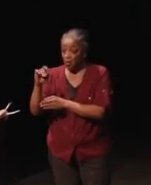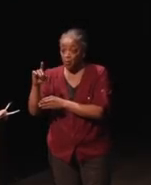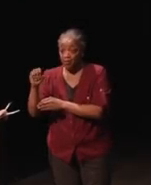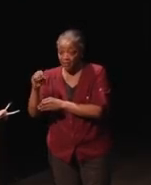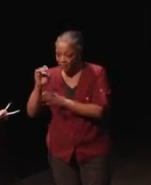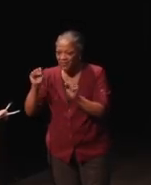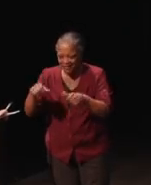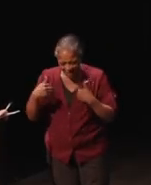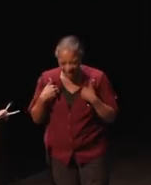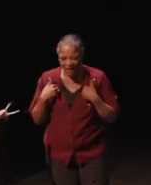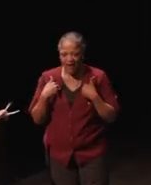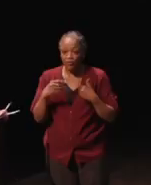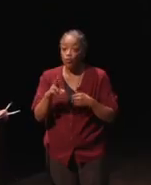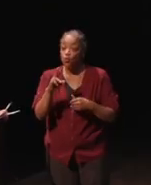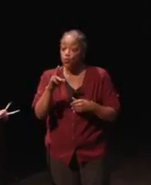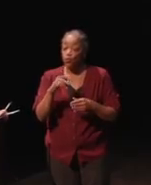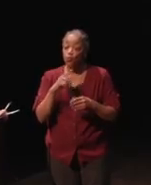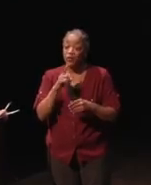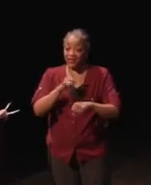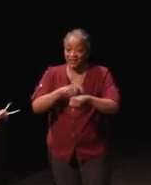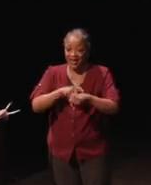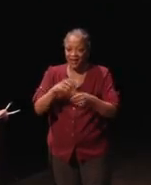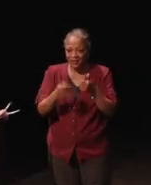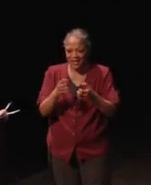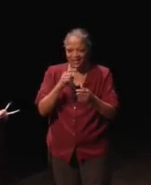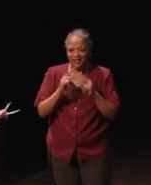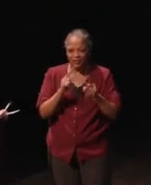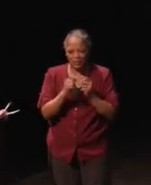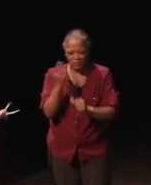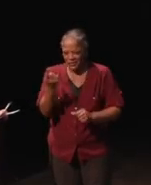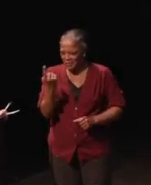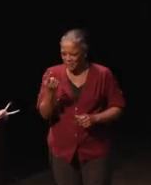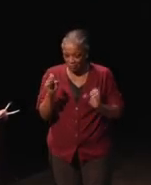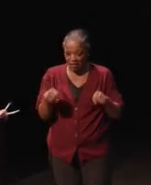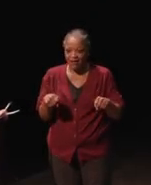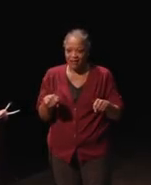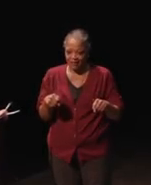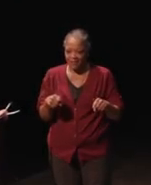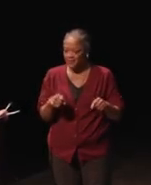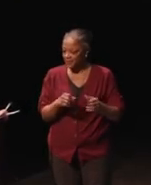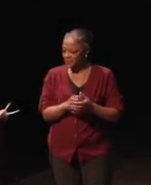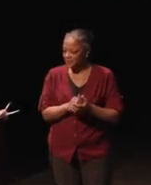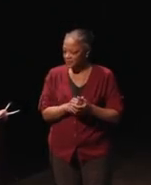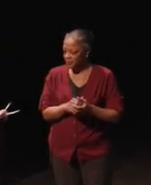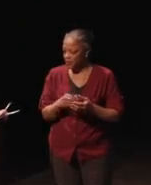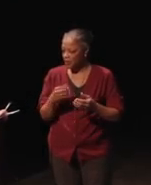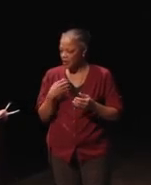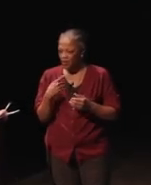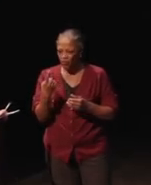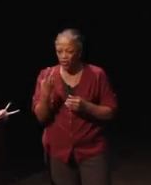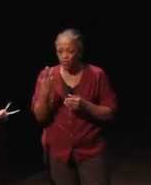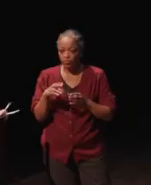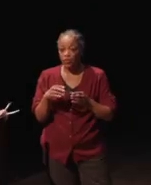have a Real Time Text conversation with someone else. We have a couple of open proceedings on this,